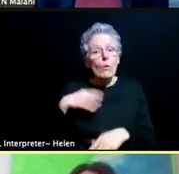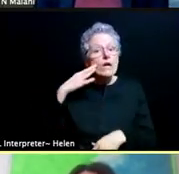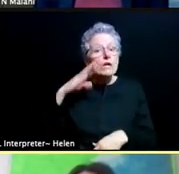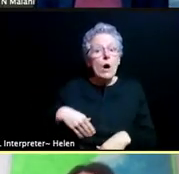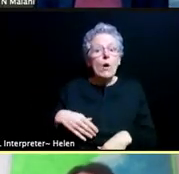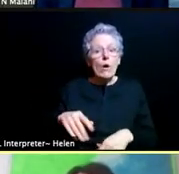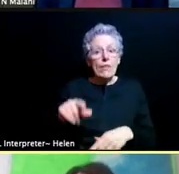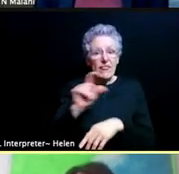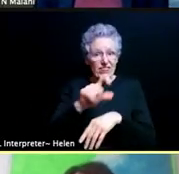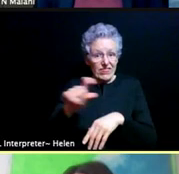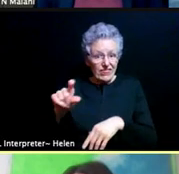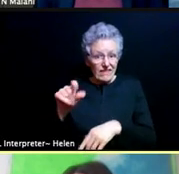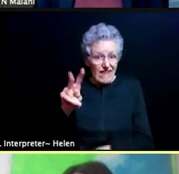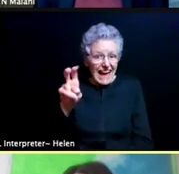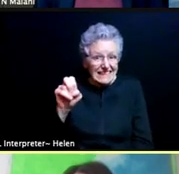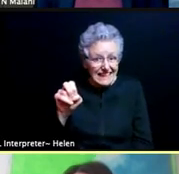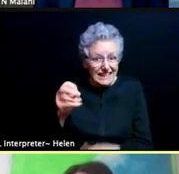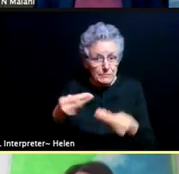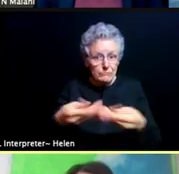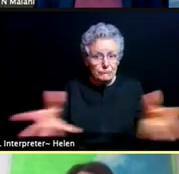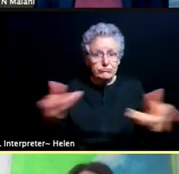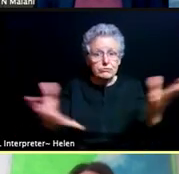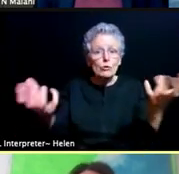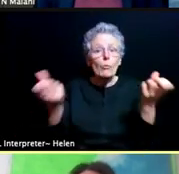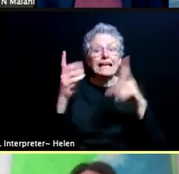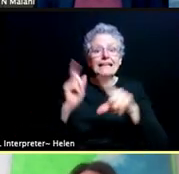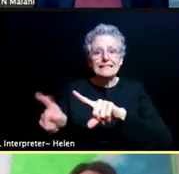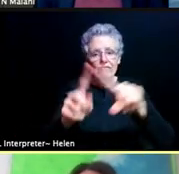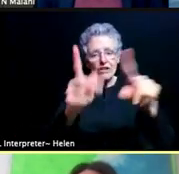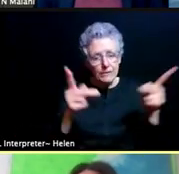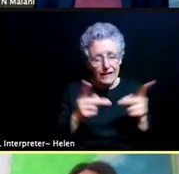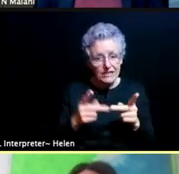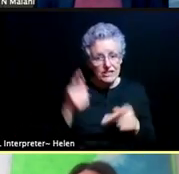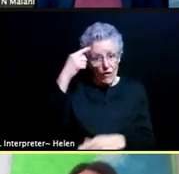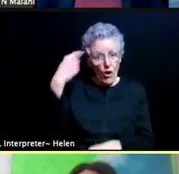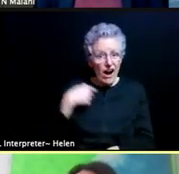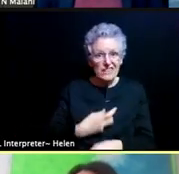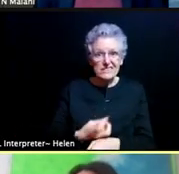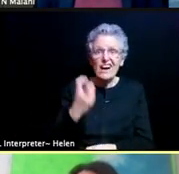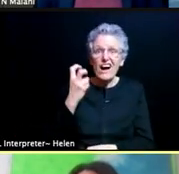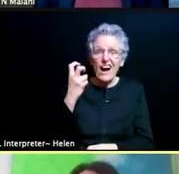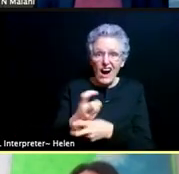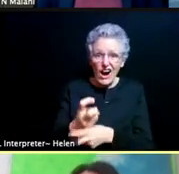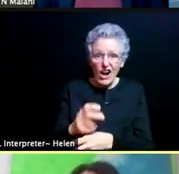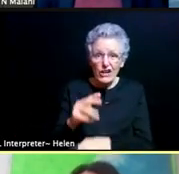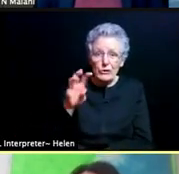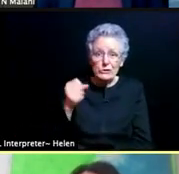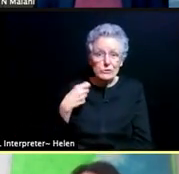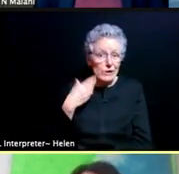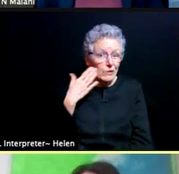So I think for us directly but difficult news is we don't know if we'll have enough to be able to get to everybody in time